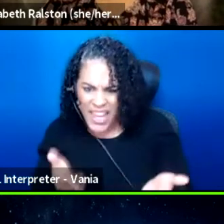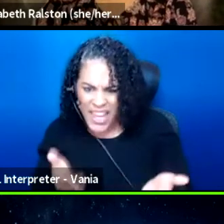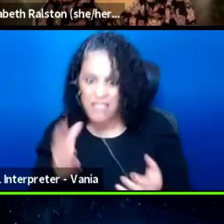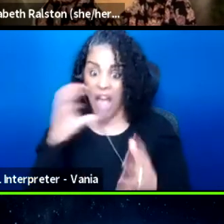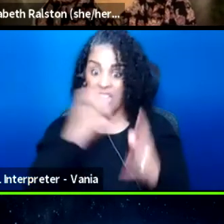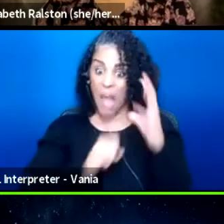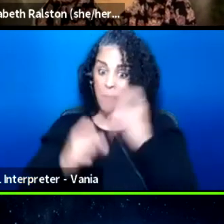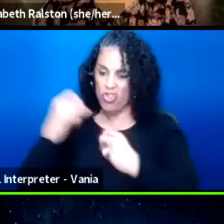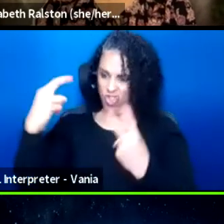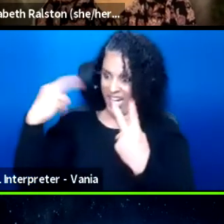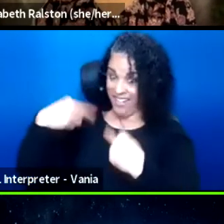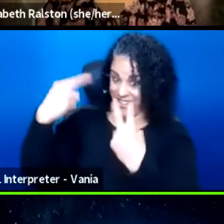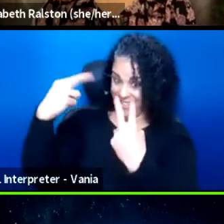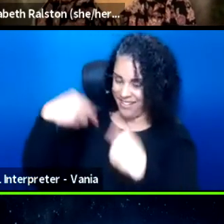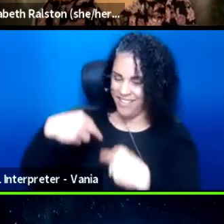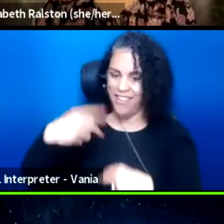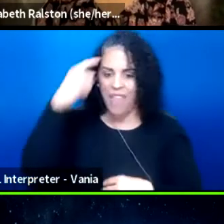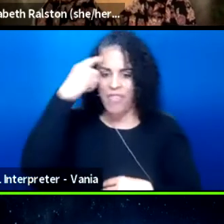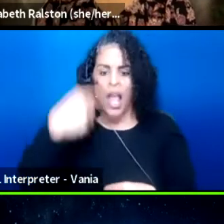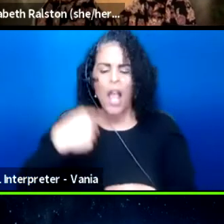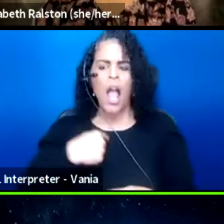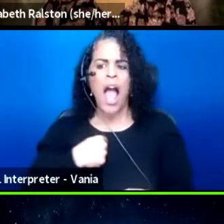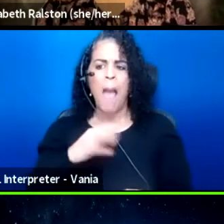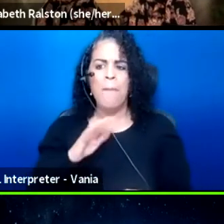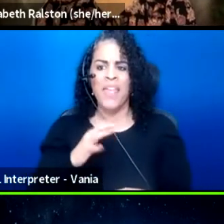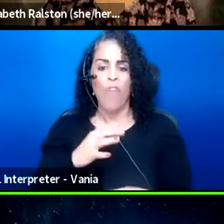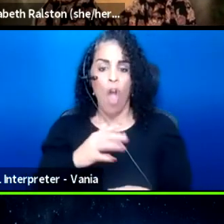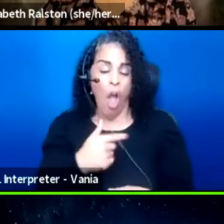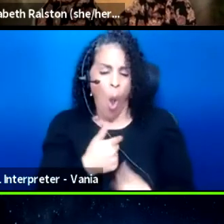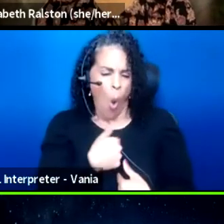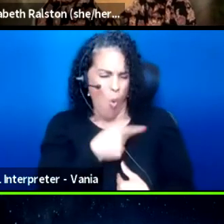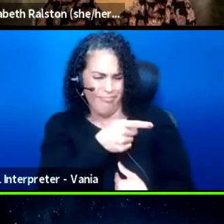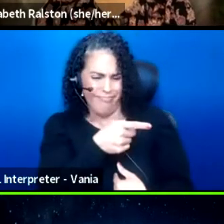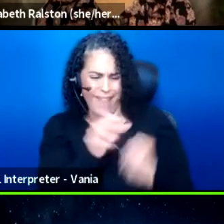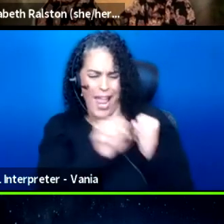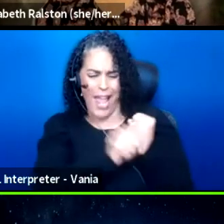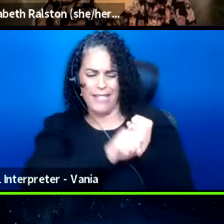of course, is I'm either exaggerating what a, you know,